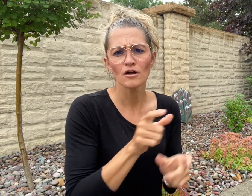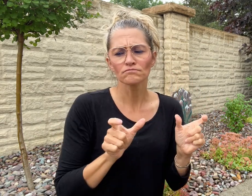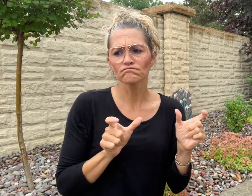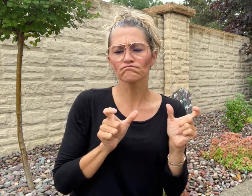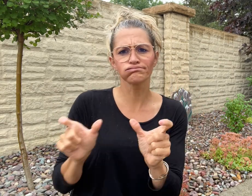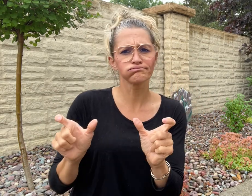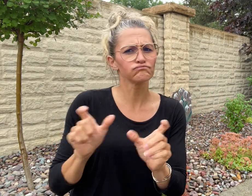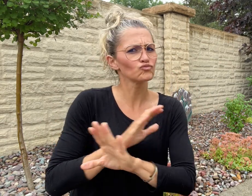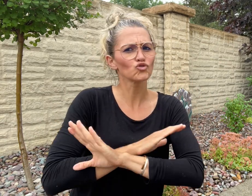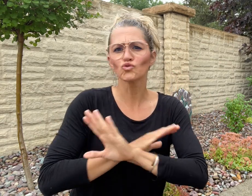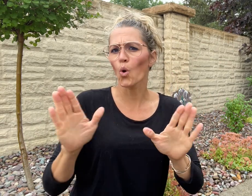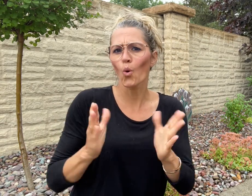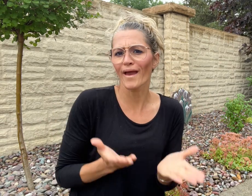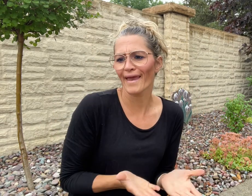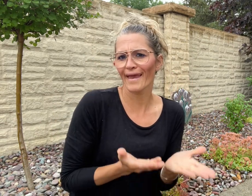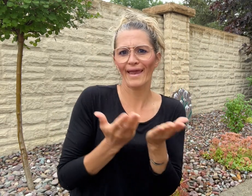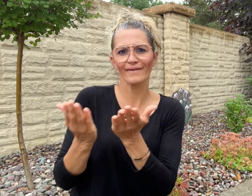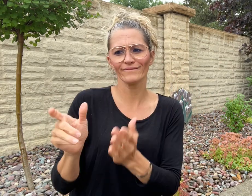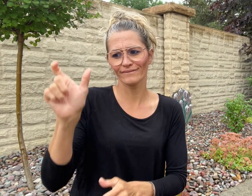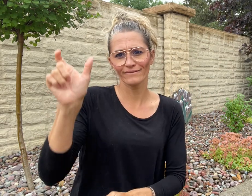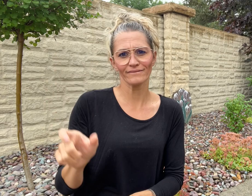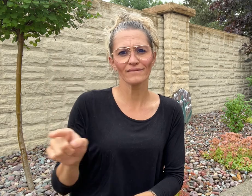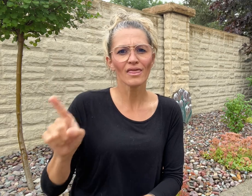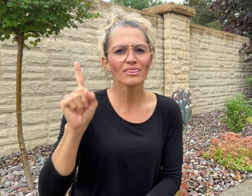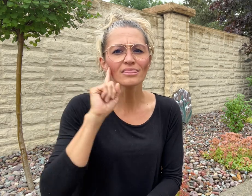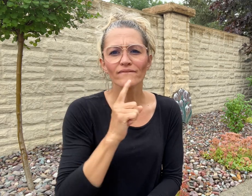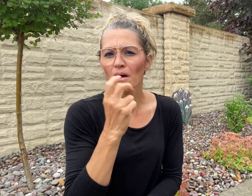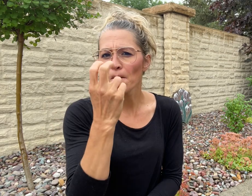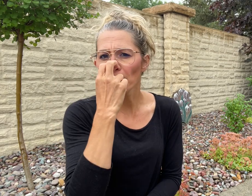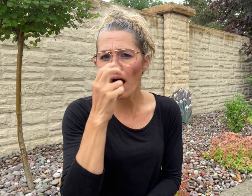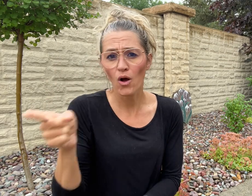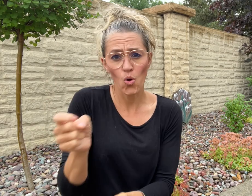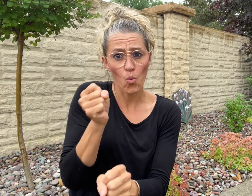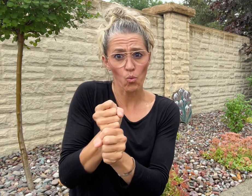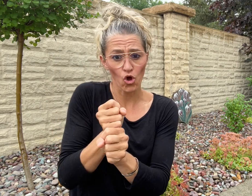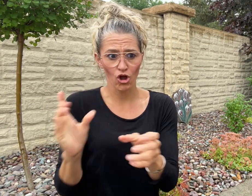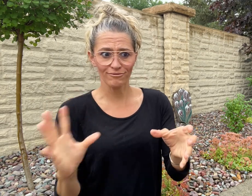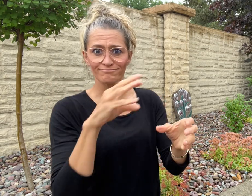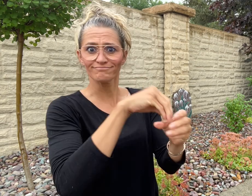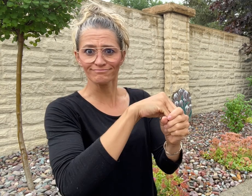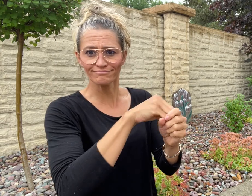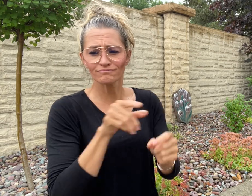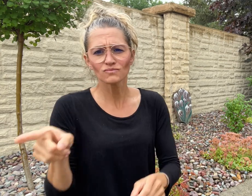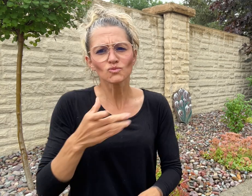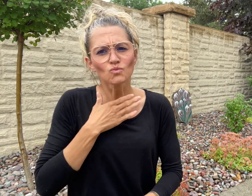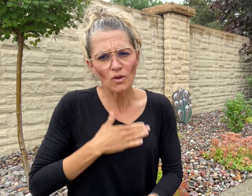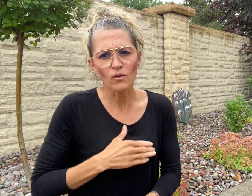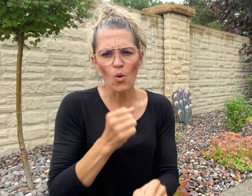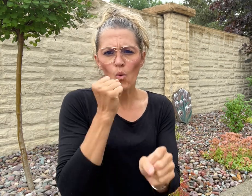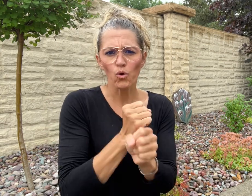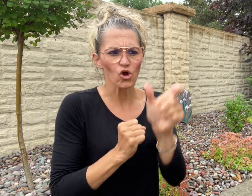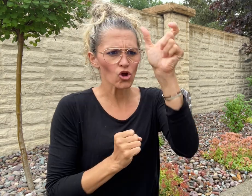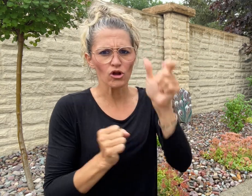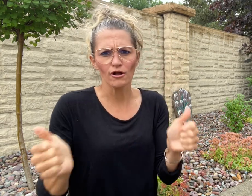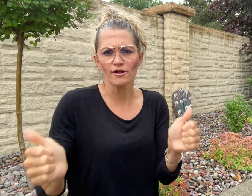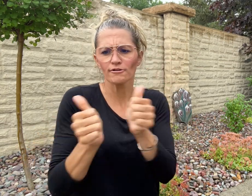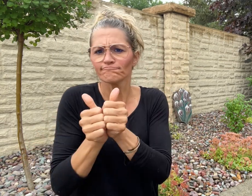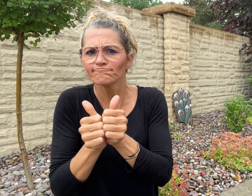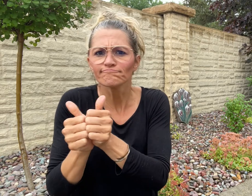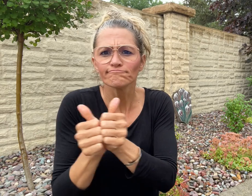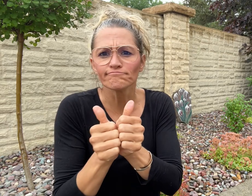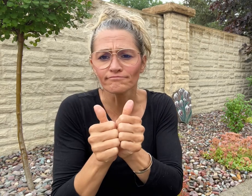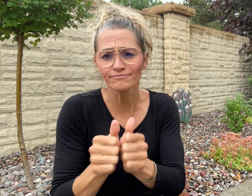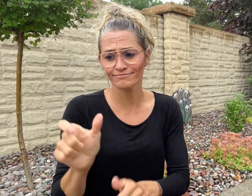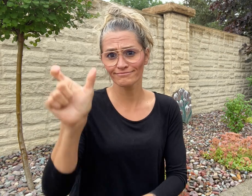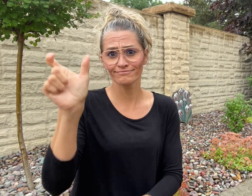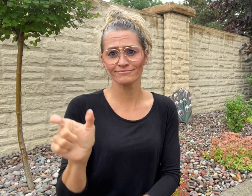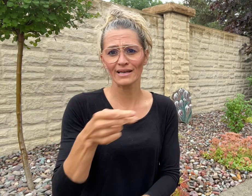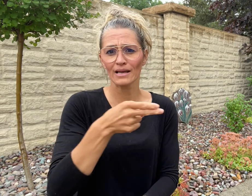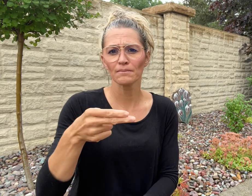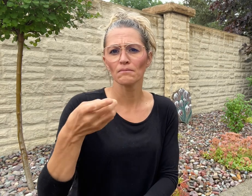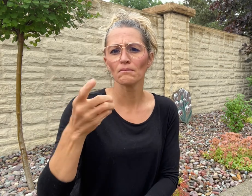a work coach to a Deafblind employee. Paul Reina worked as